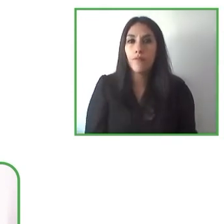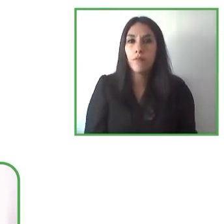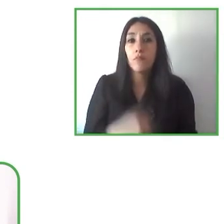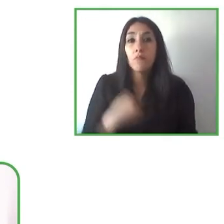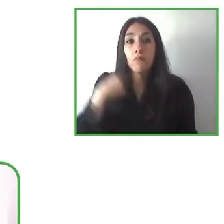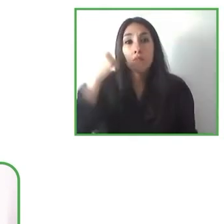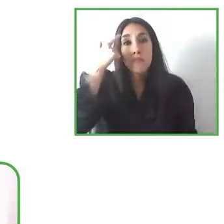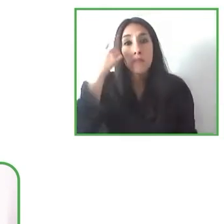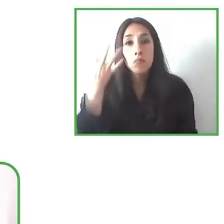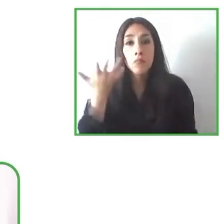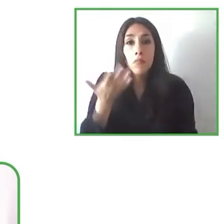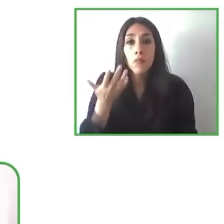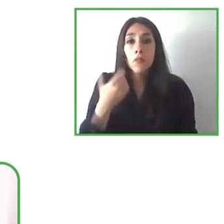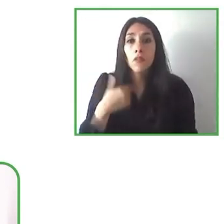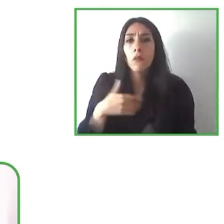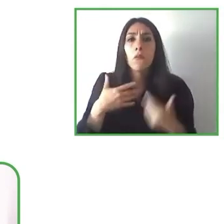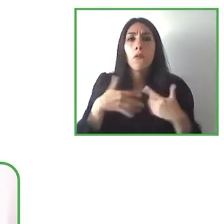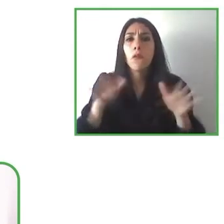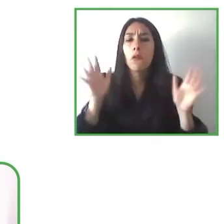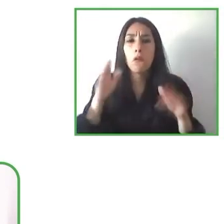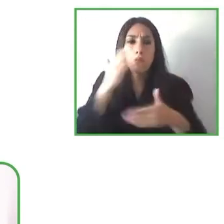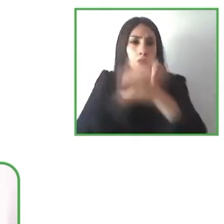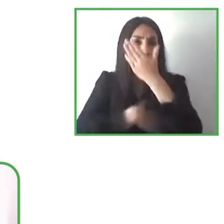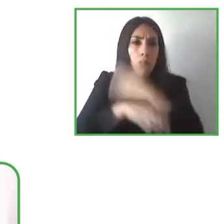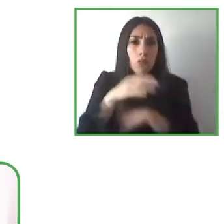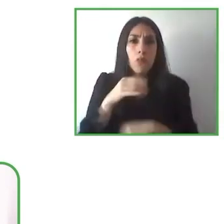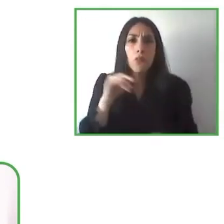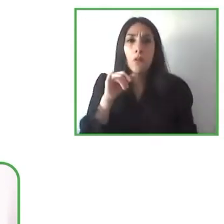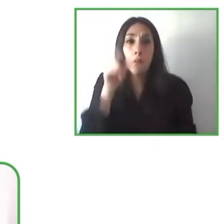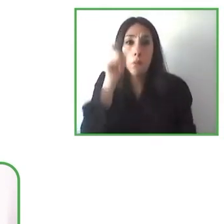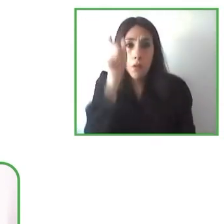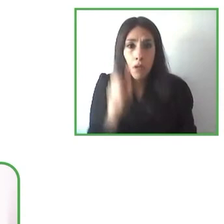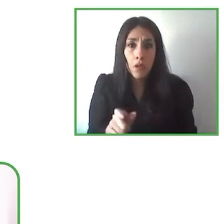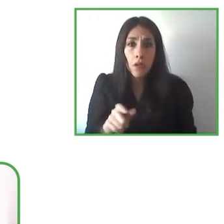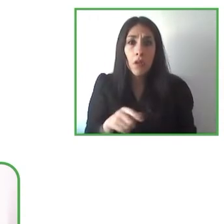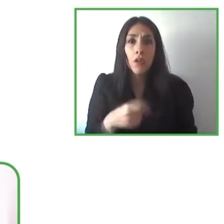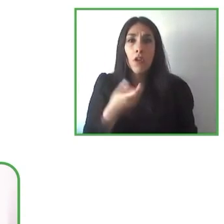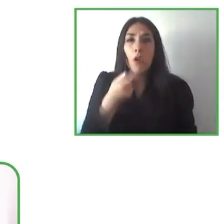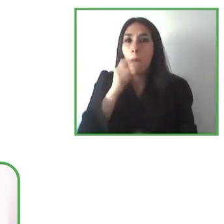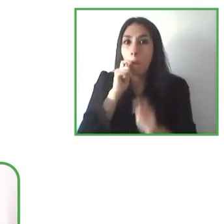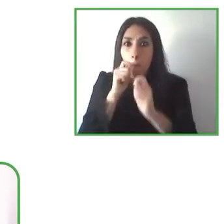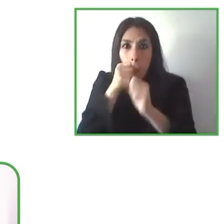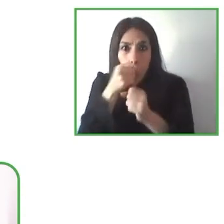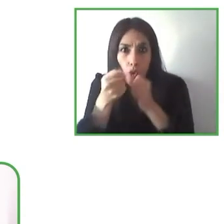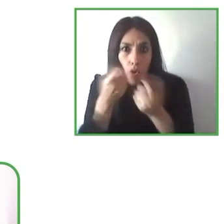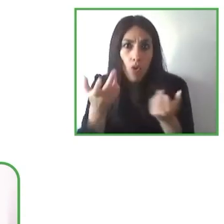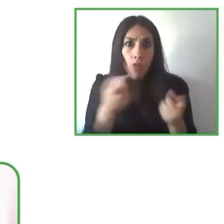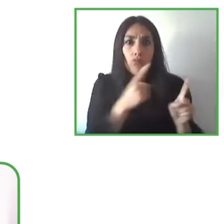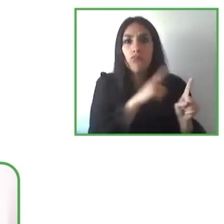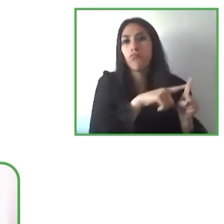any type of disability but also for the elderly and other groups of people.